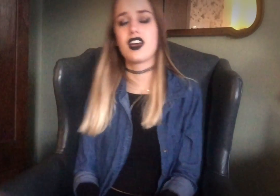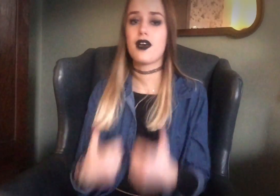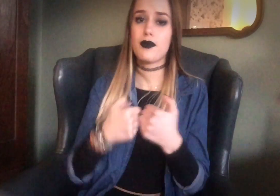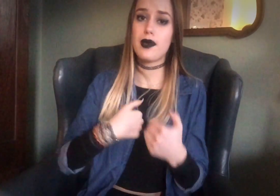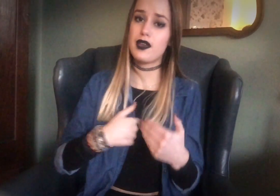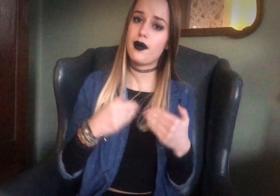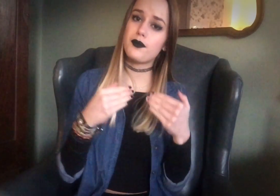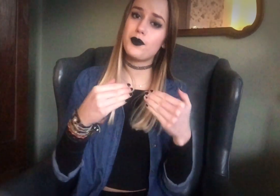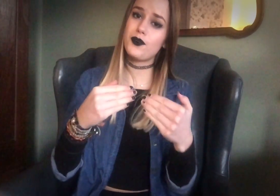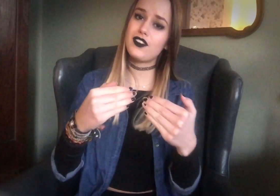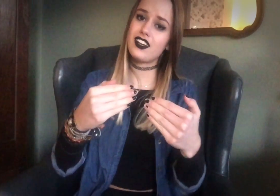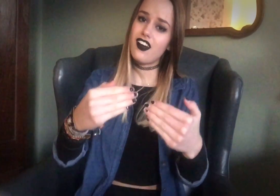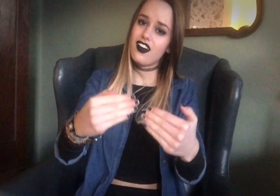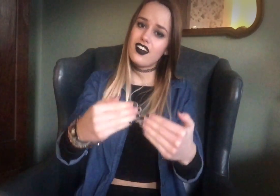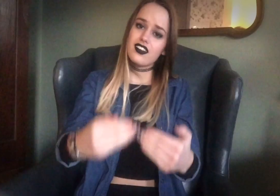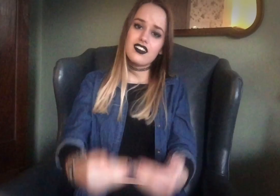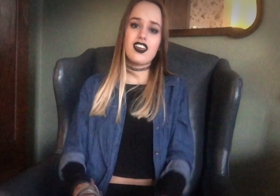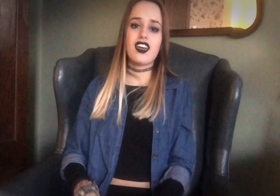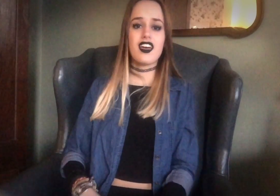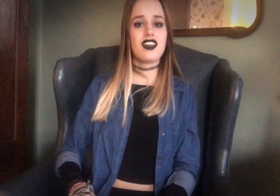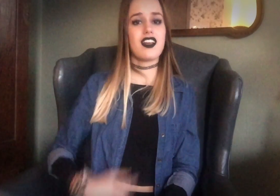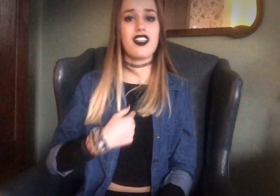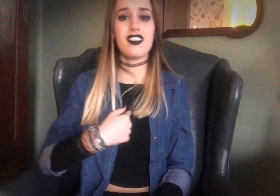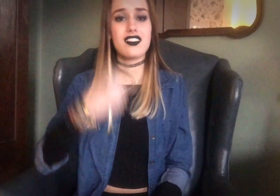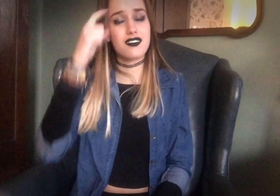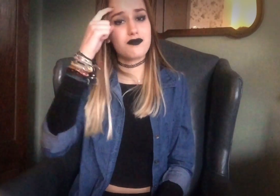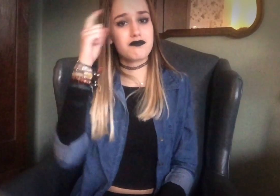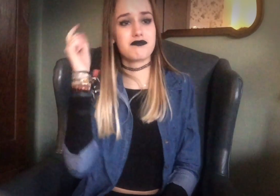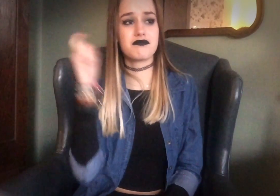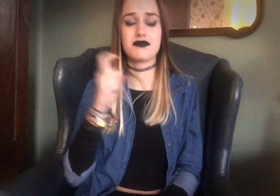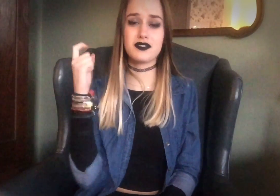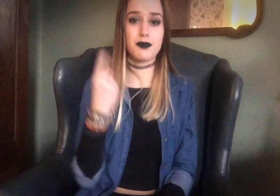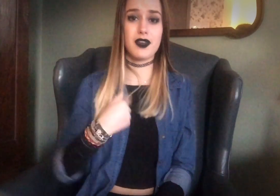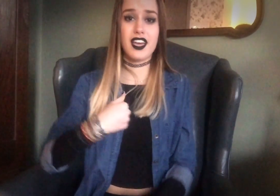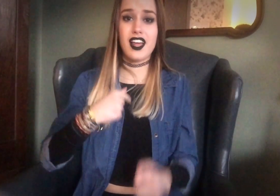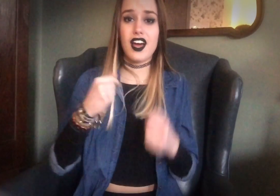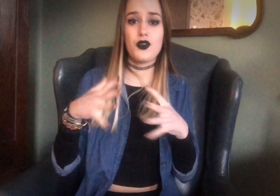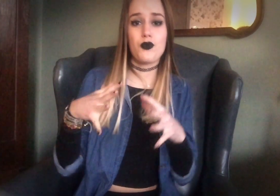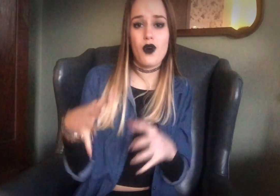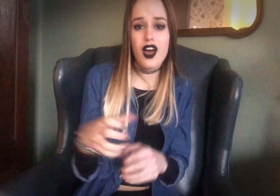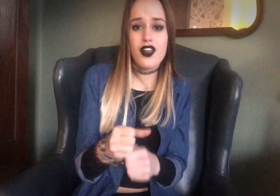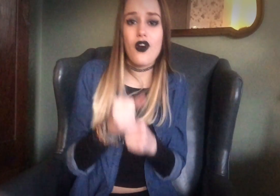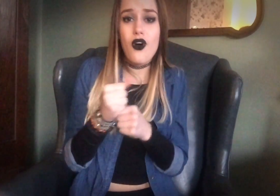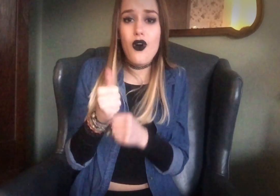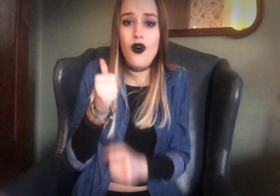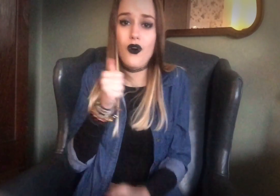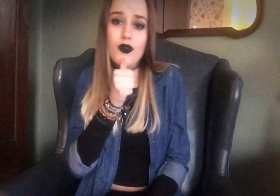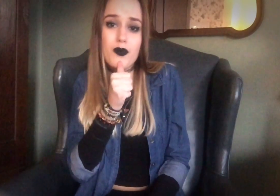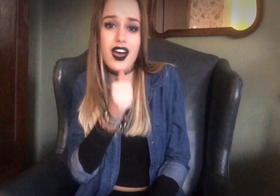And, baby, I be movin' on And I think you should be somethin' I don't wanna hold back,